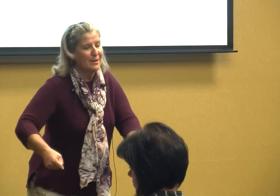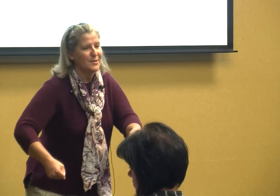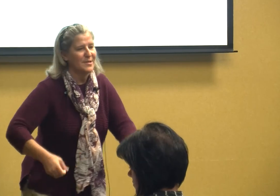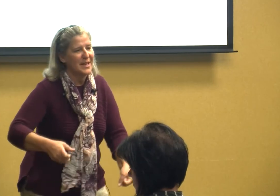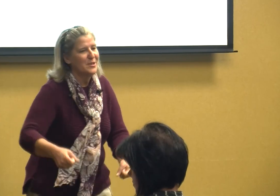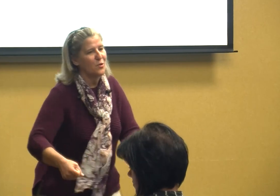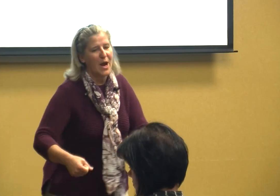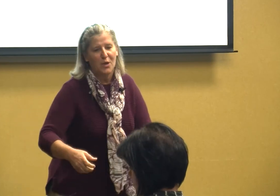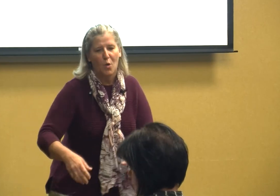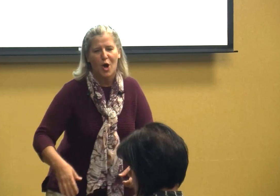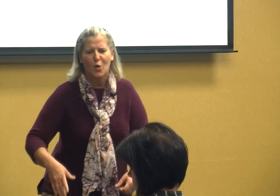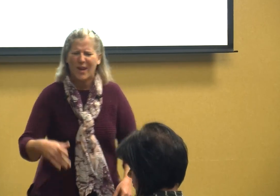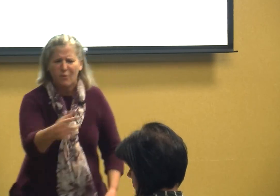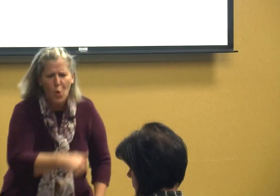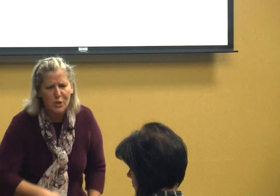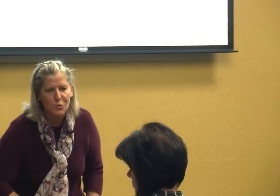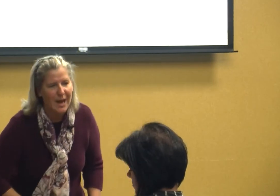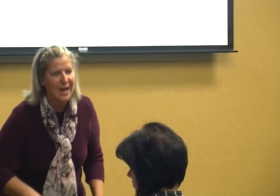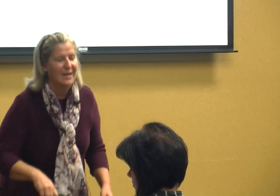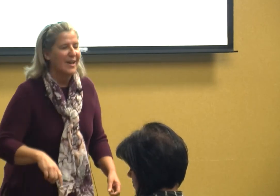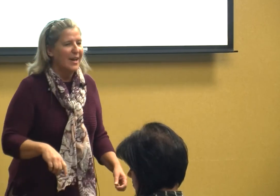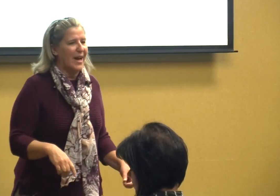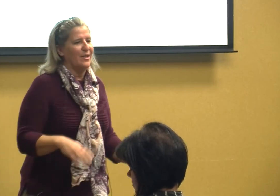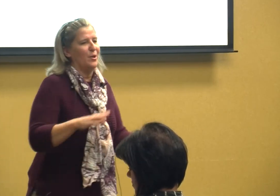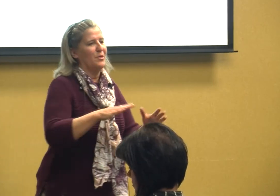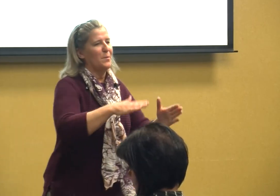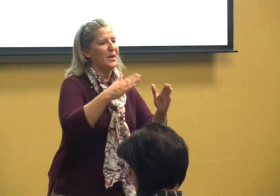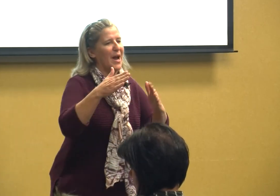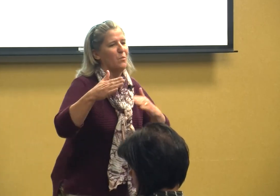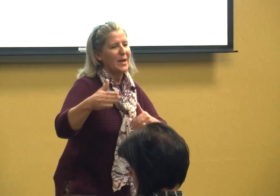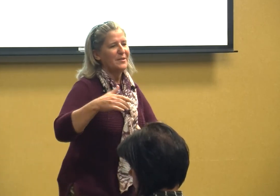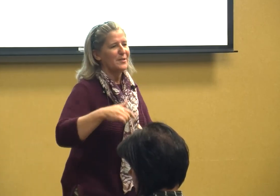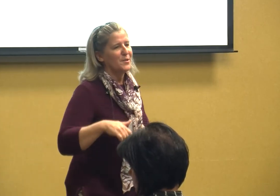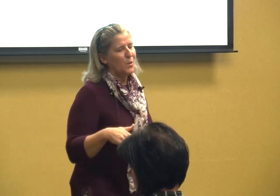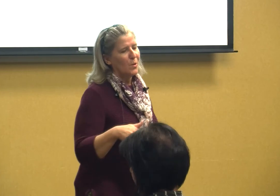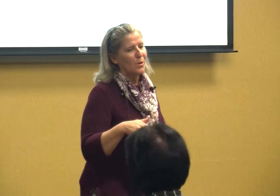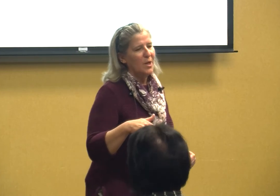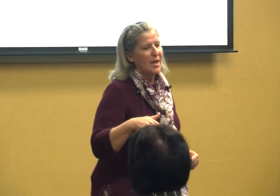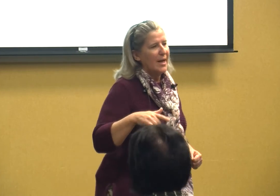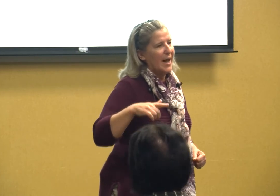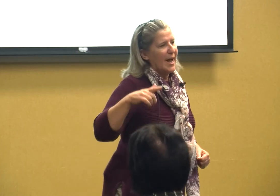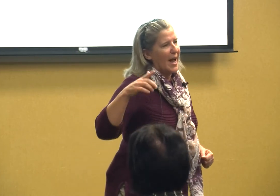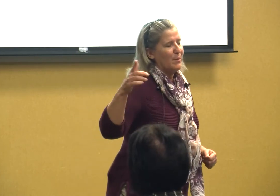as he's trying to walk going of course you can and you know then when I went to school I would